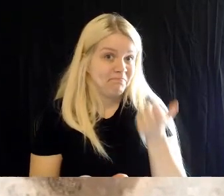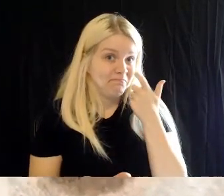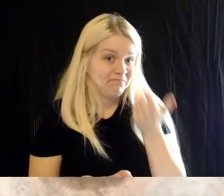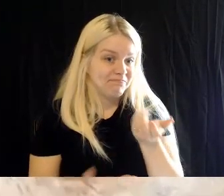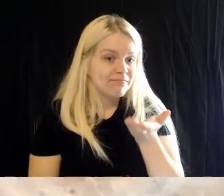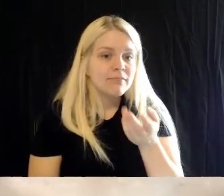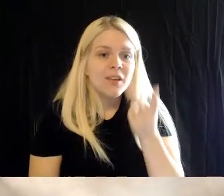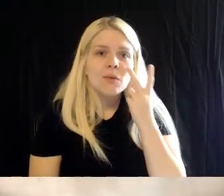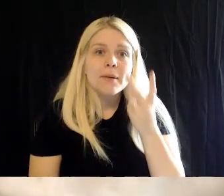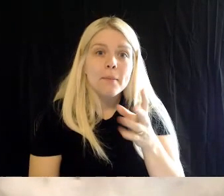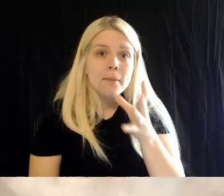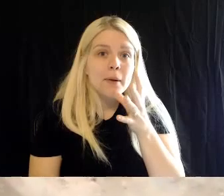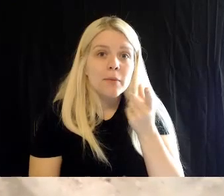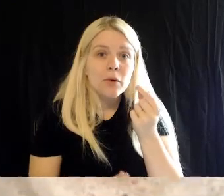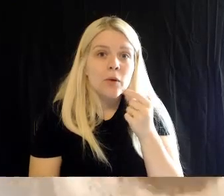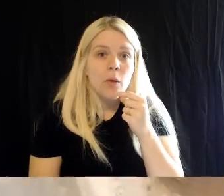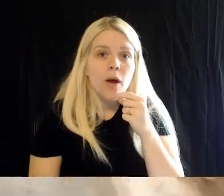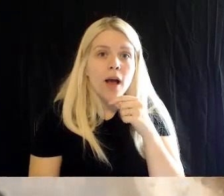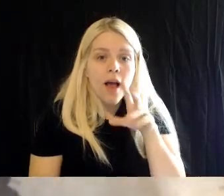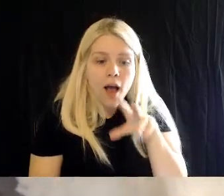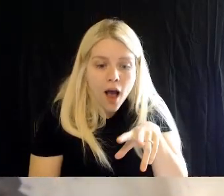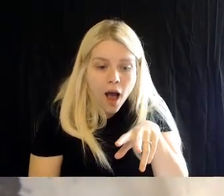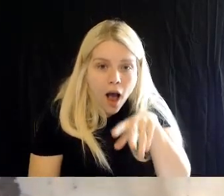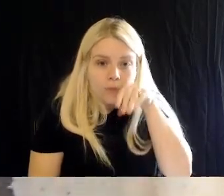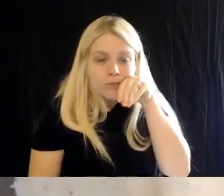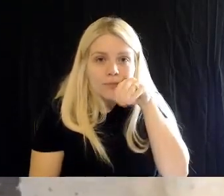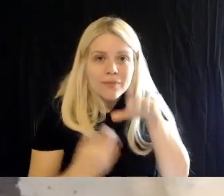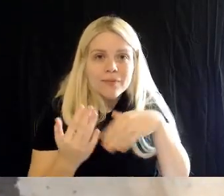Britt: So if you watch, you'll probably see her pick up some insects, and actually hand it to the chicks.